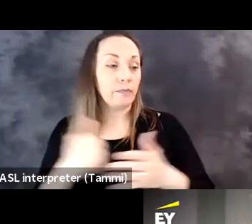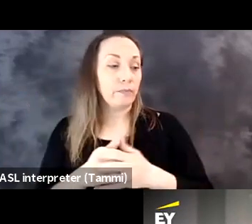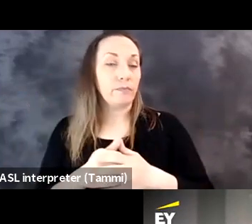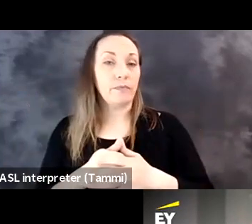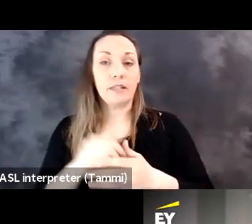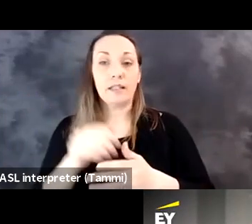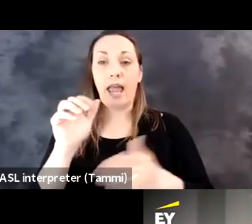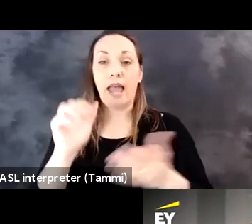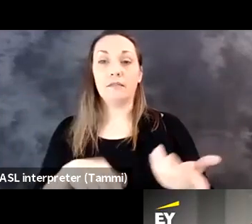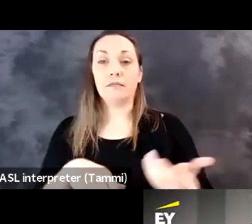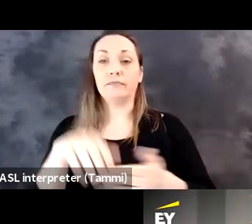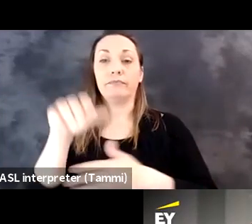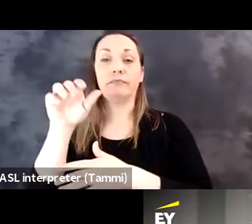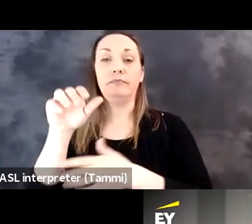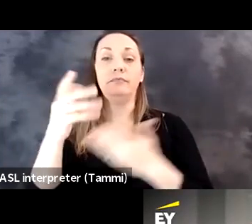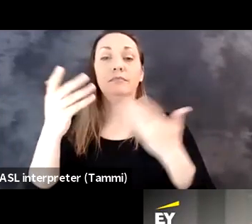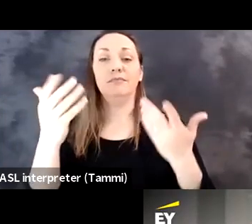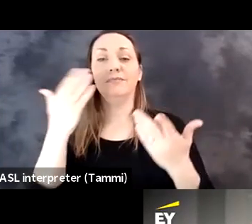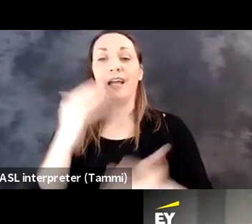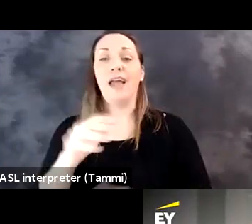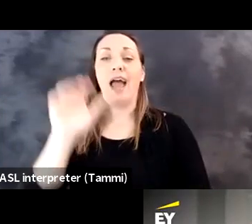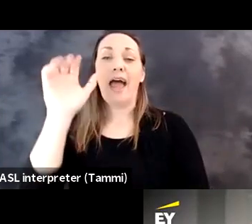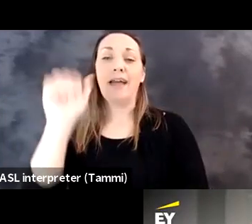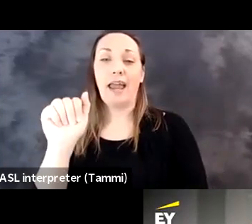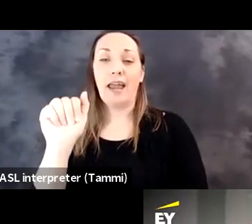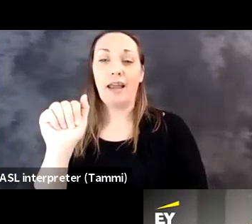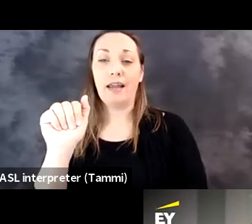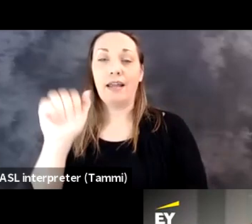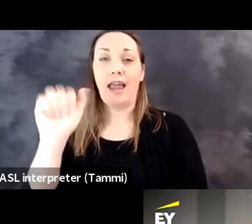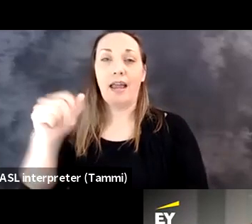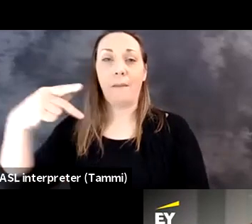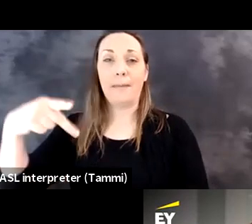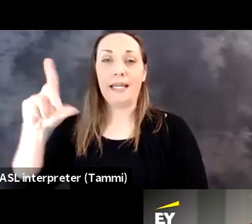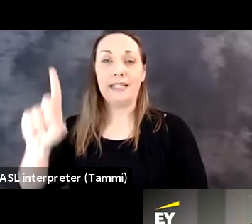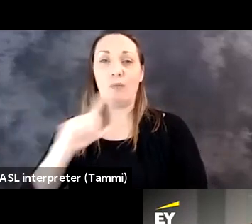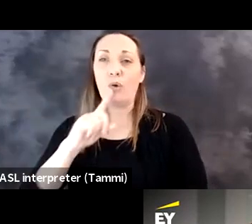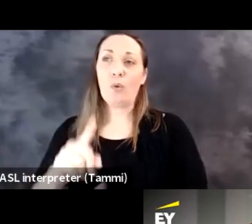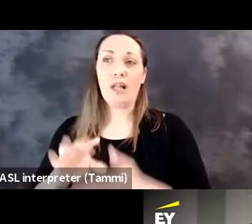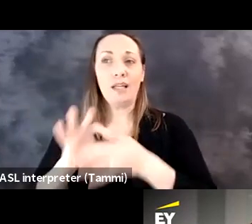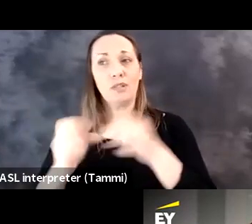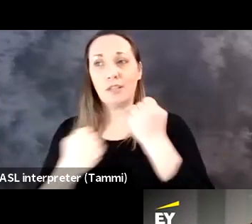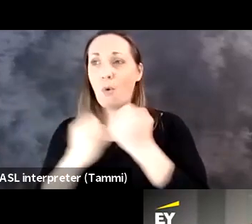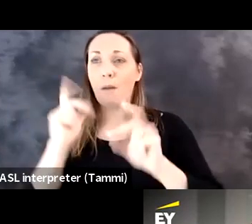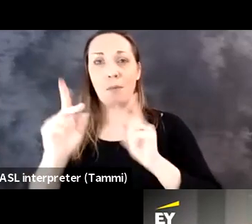internal employee systems. So, you know, at AAPD, we are really focused on elevating the voices of